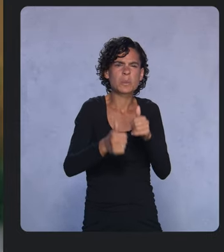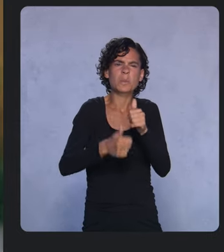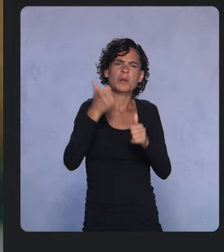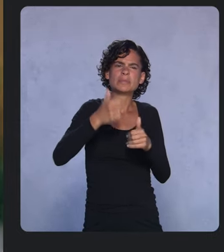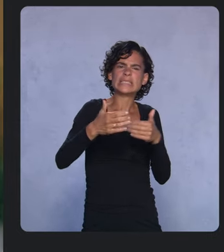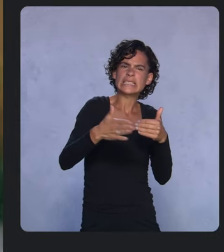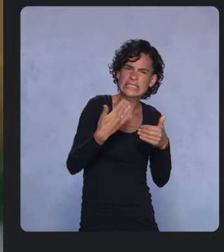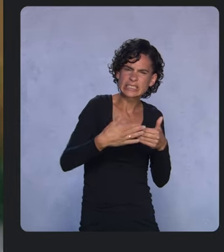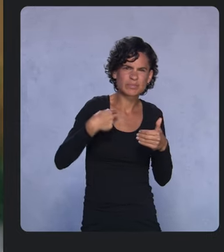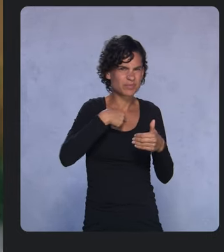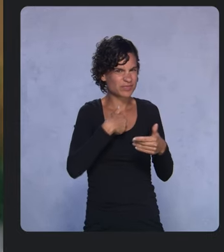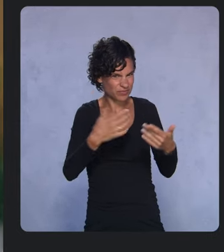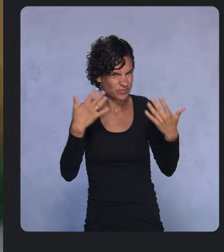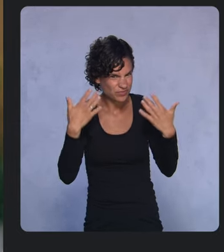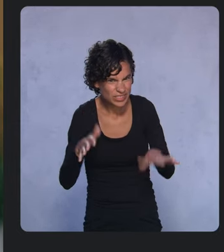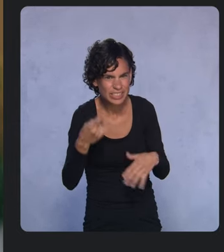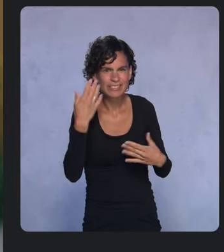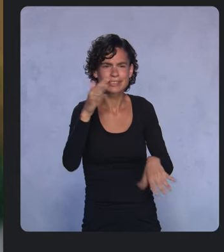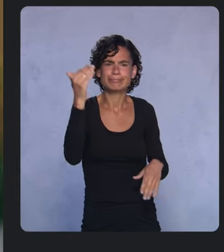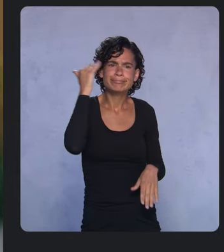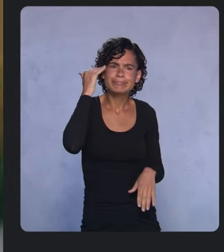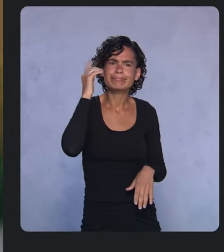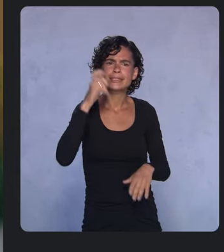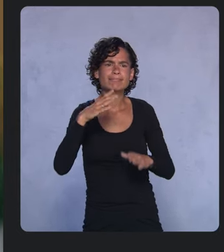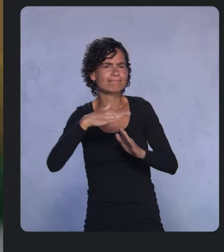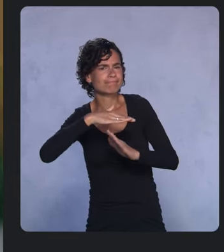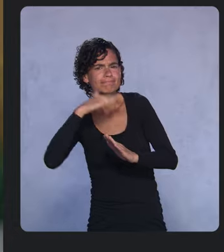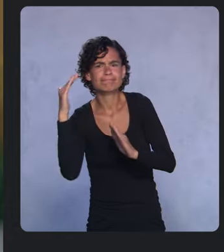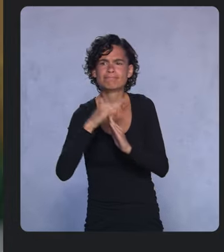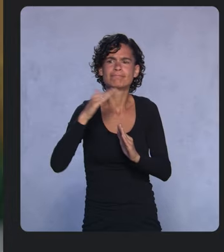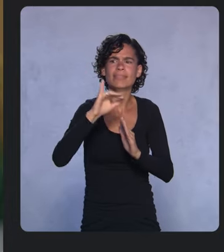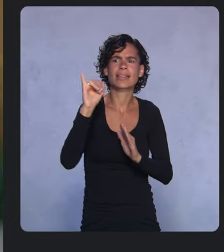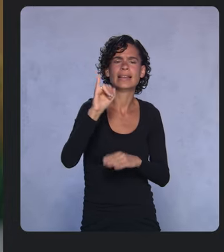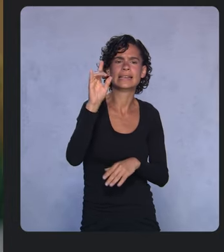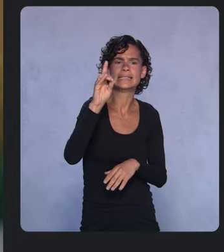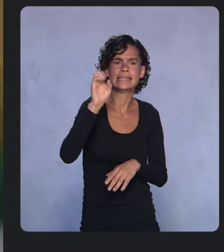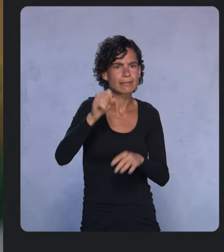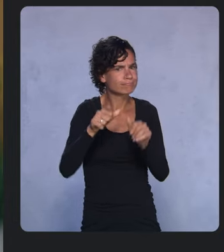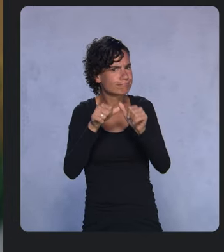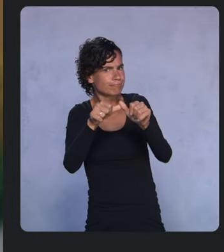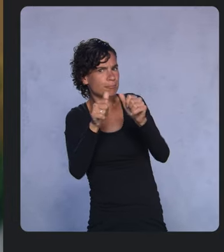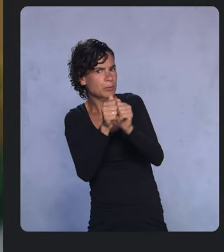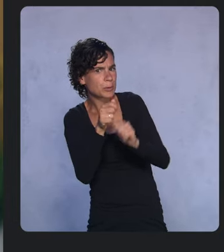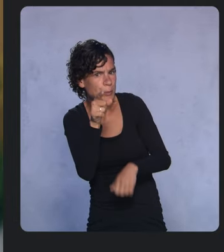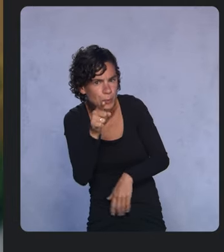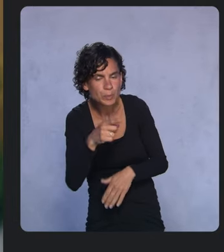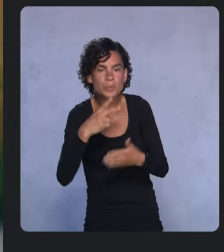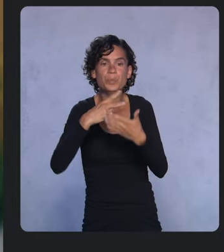We know you need a powerful IDE that can keep up with you, a programming language that enables you to do more with less code,